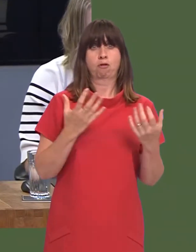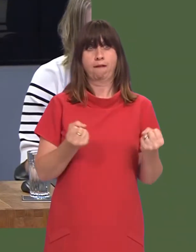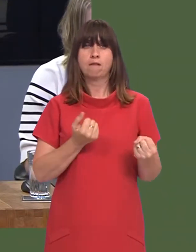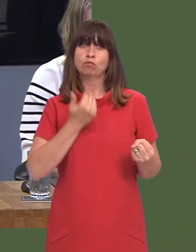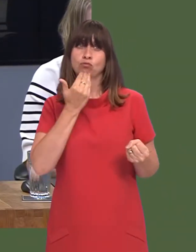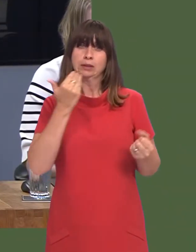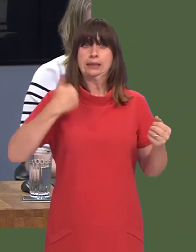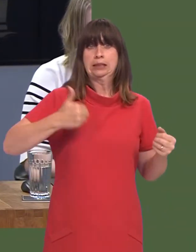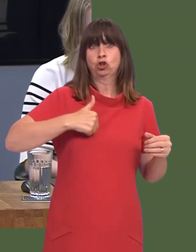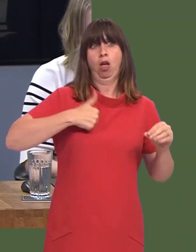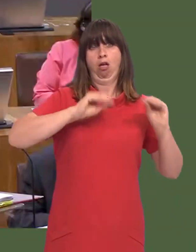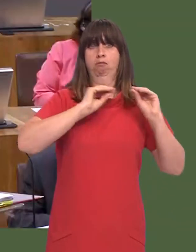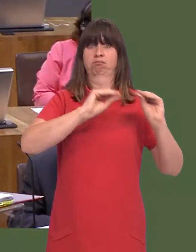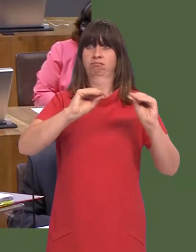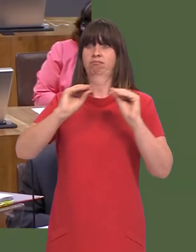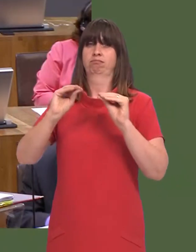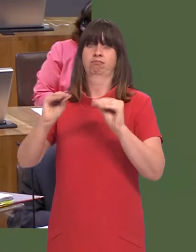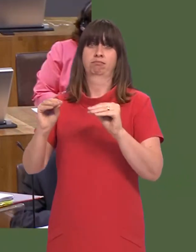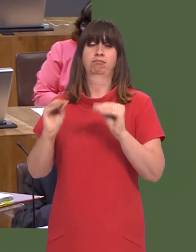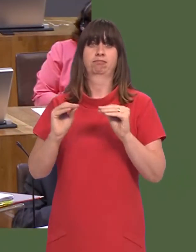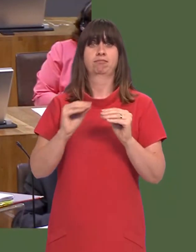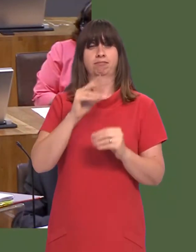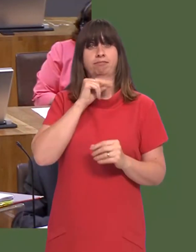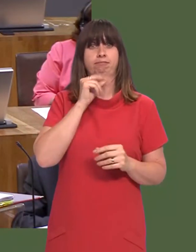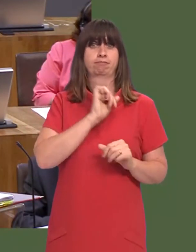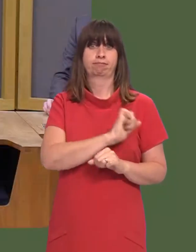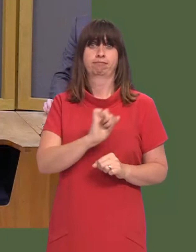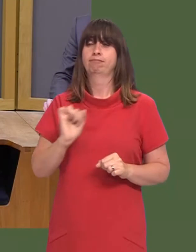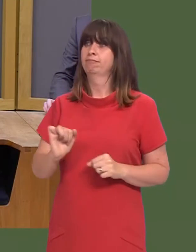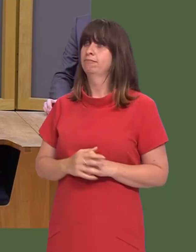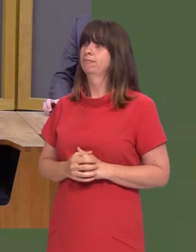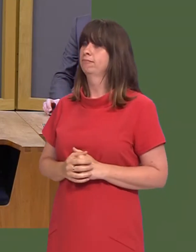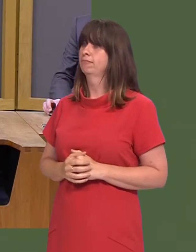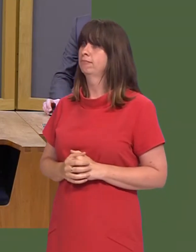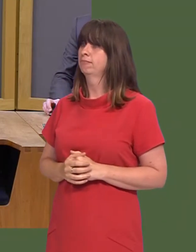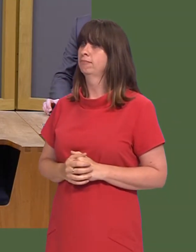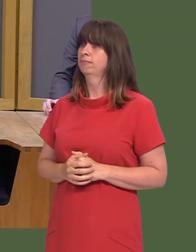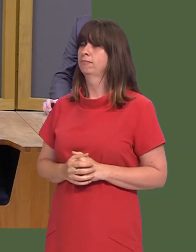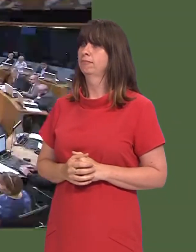a sufficient number of teachers available to teach modern languages. Therefore, thatís vital. But that idea is one that is worth considering.